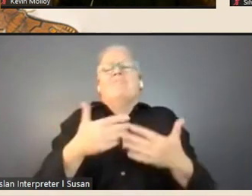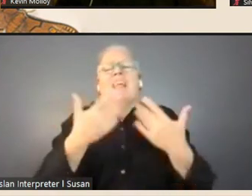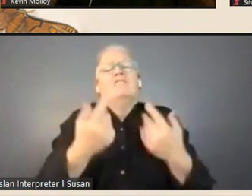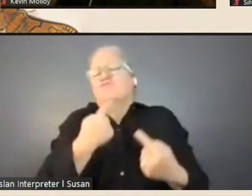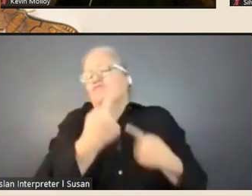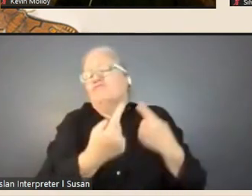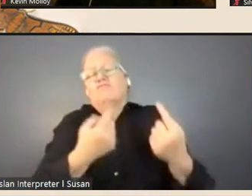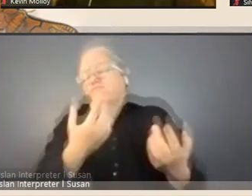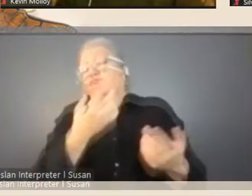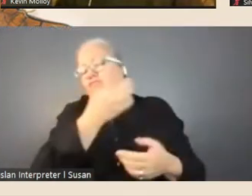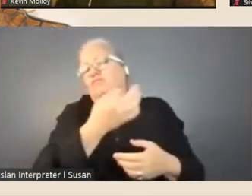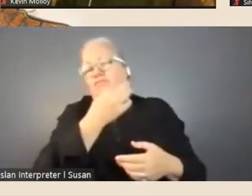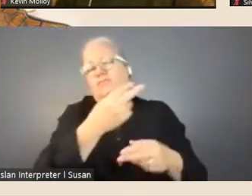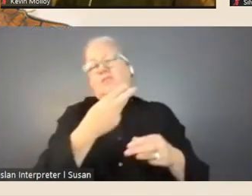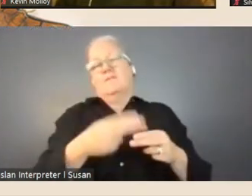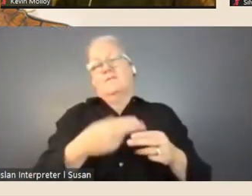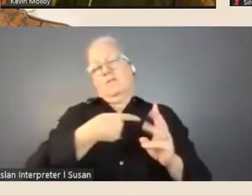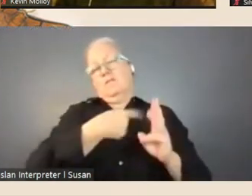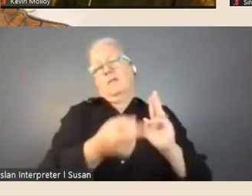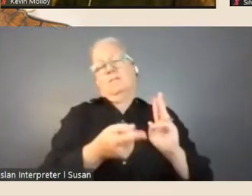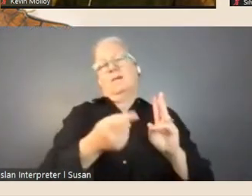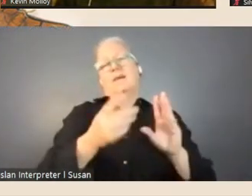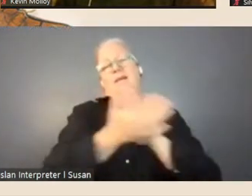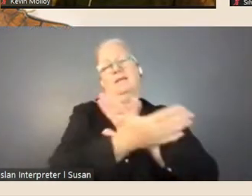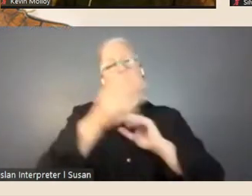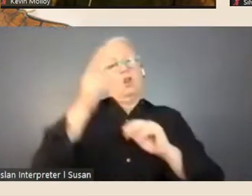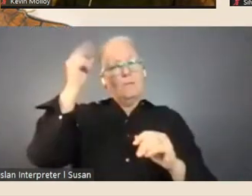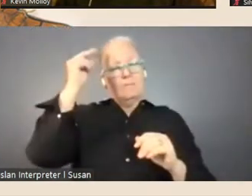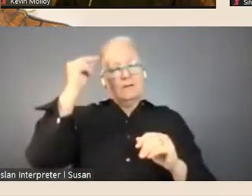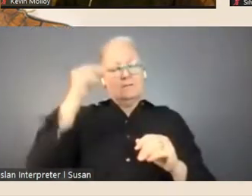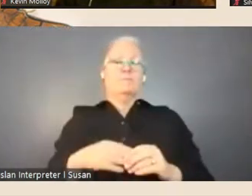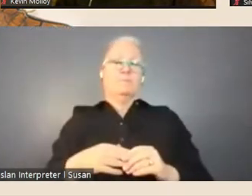Thank you to everyone who's putting questions in Slido, and I'd like to remind you that you